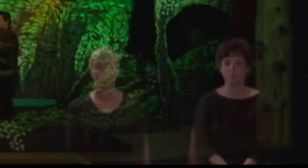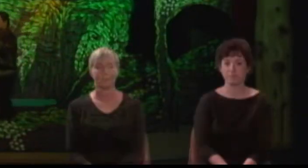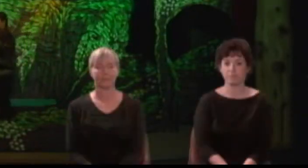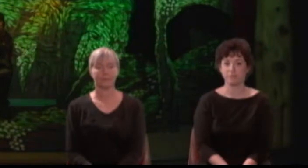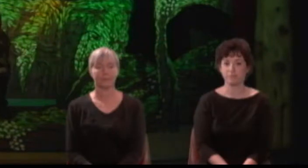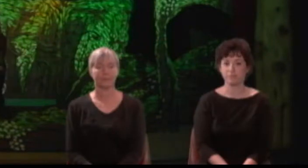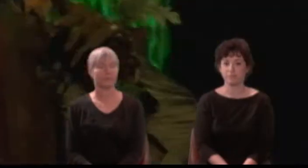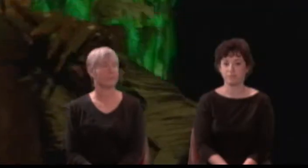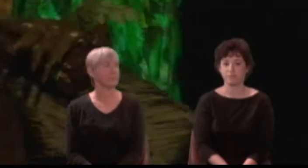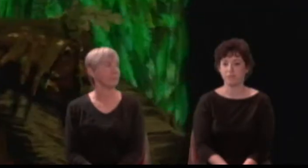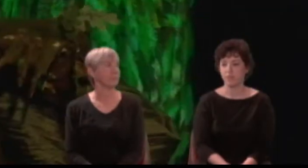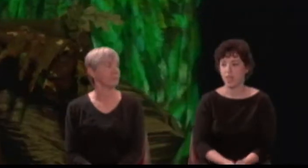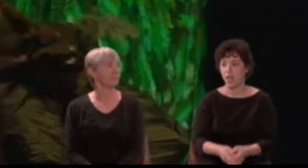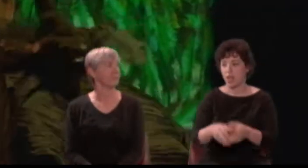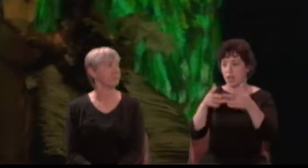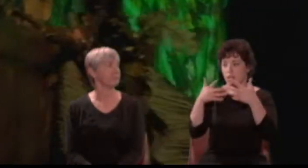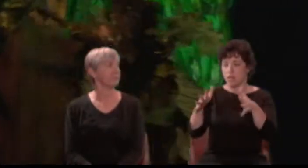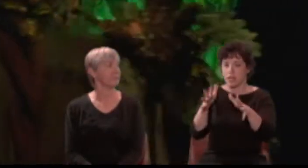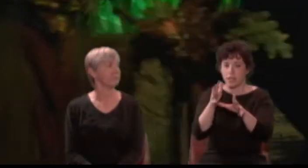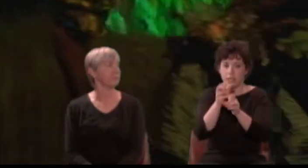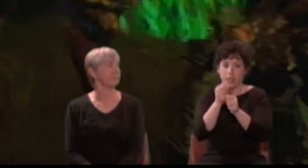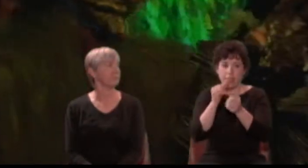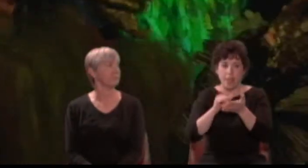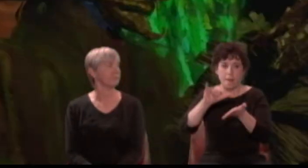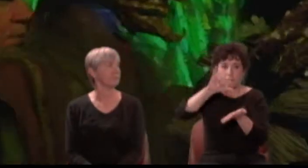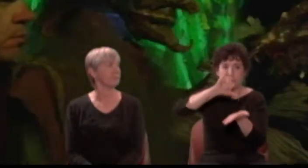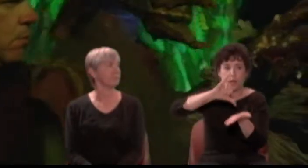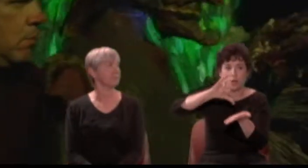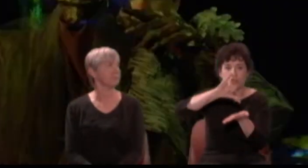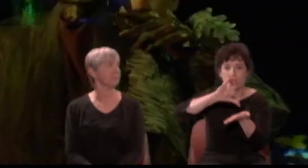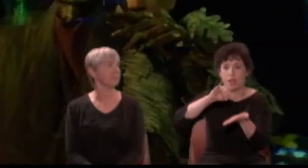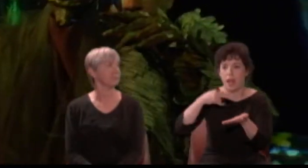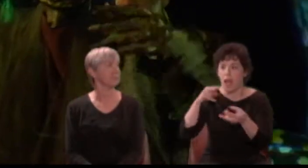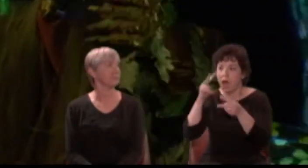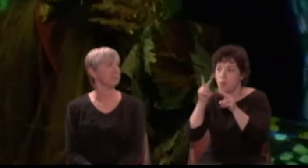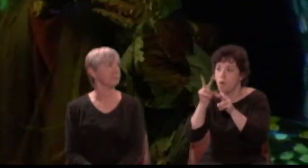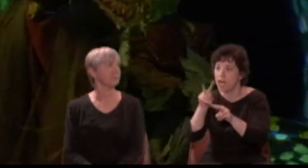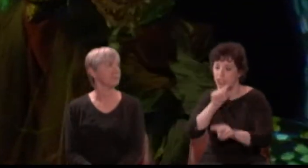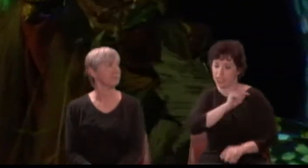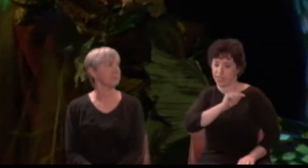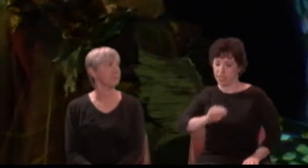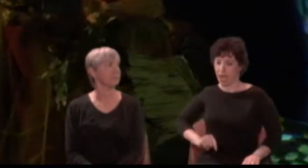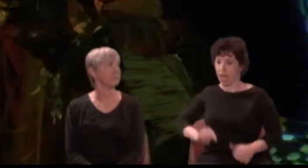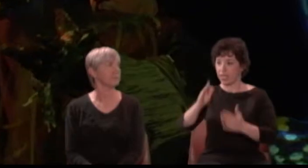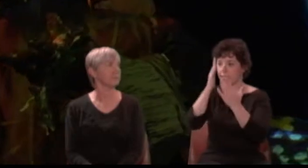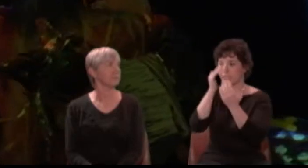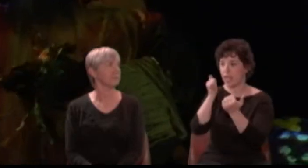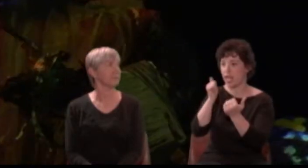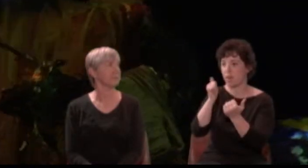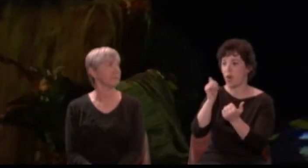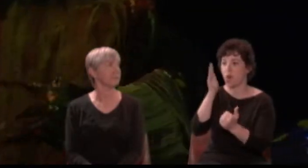Oberon: Having once this juice, I'll watch Titania when she is asleep and drop the liquor of it in her eyes.